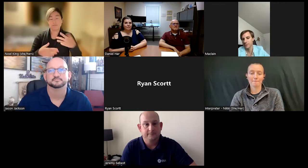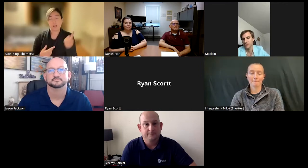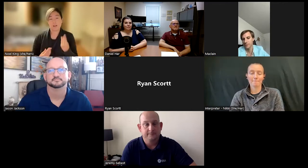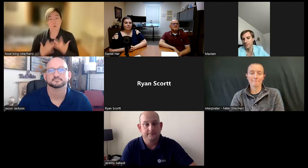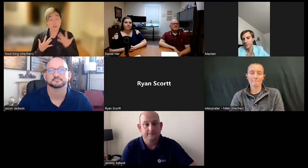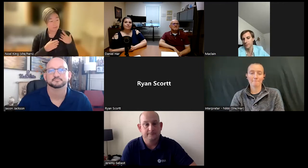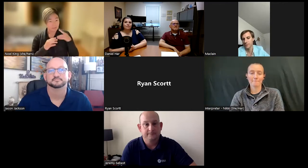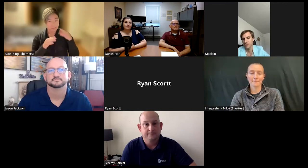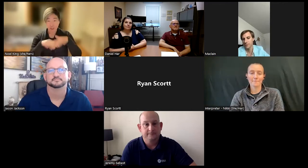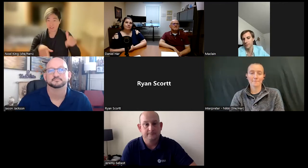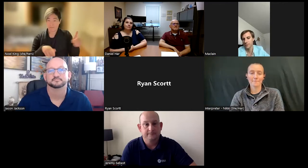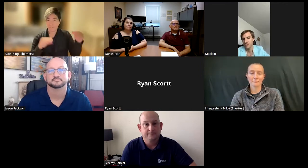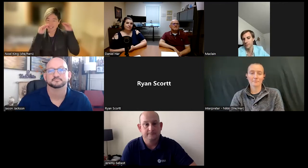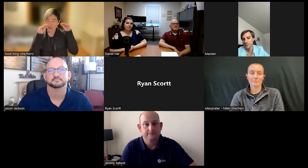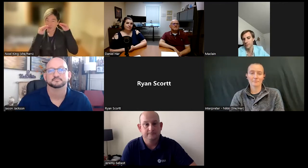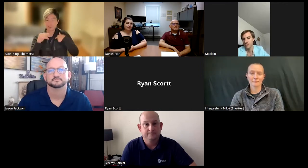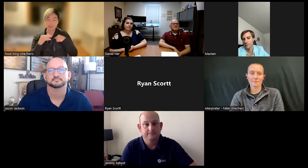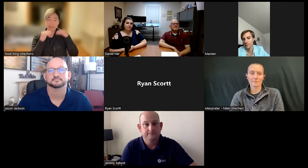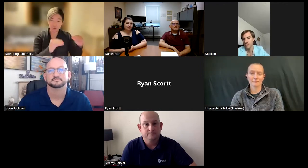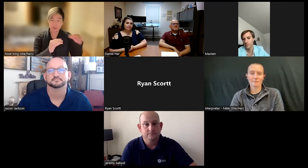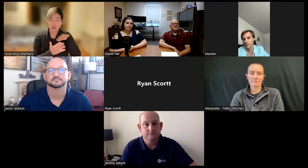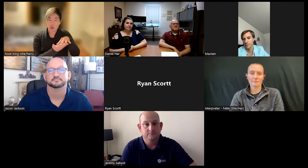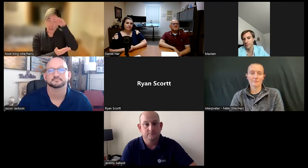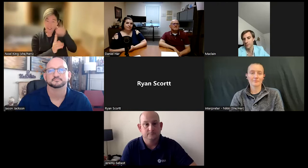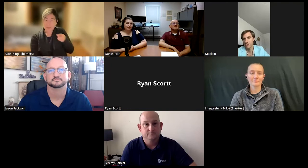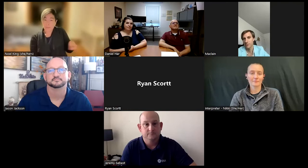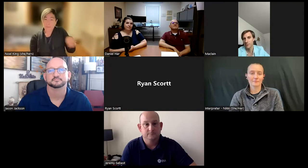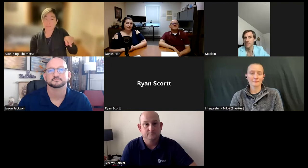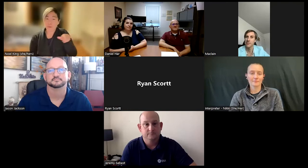they're open to learning new things I'm very inspired by them. They teach me as